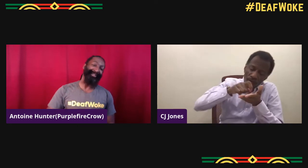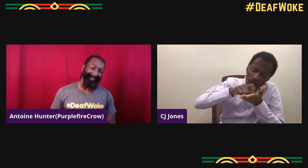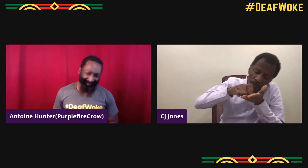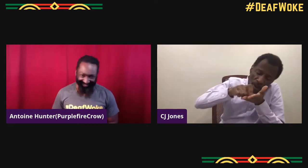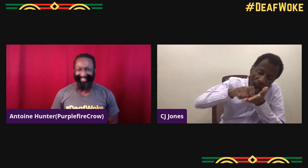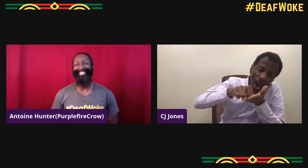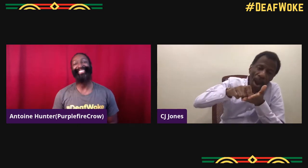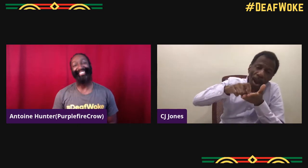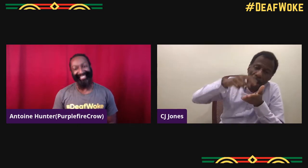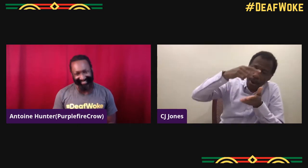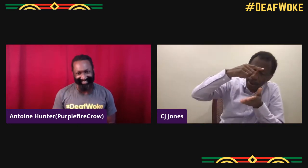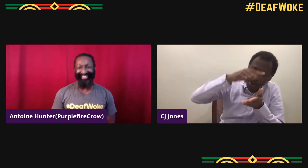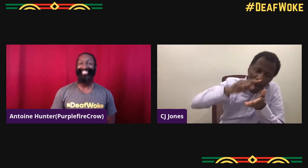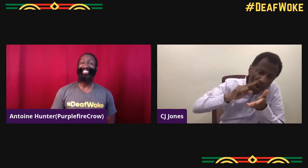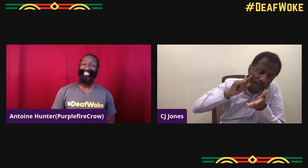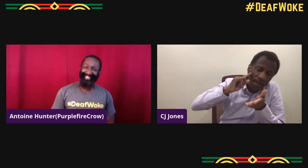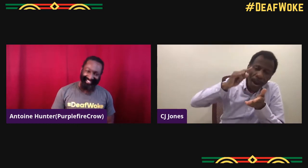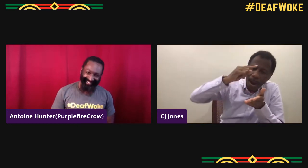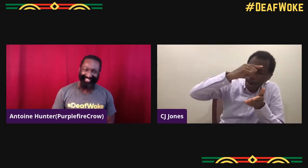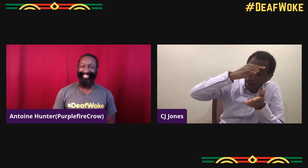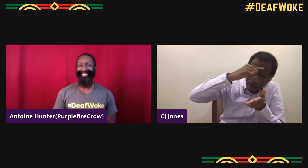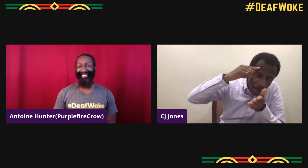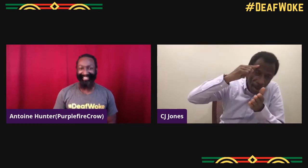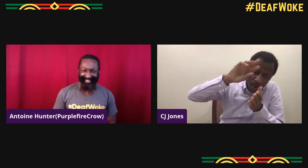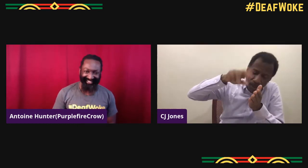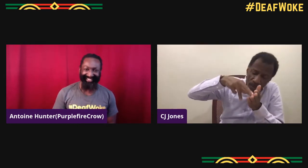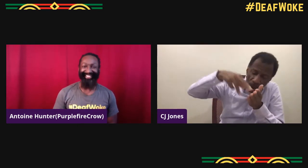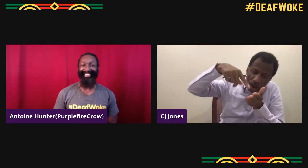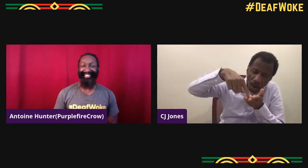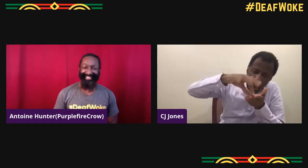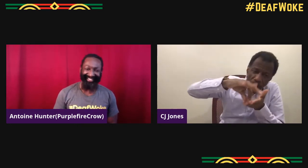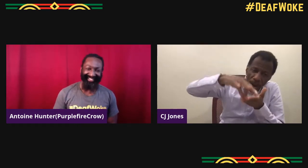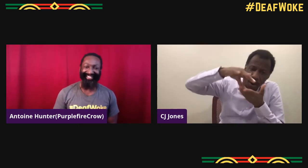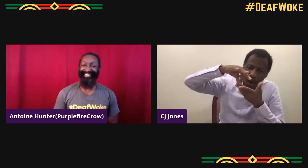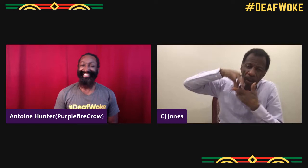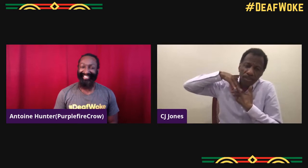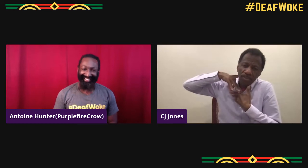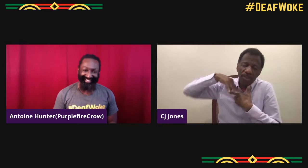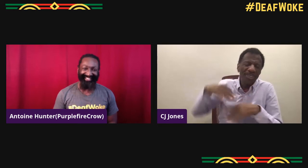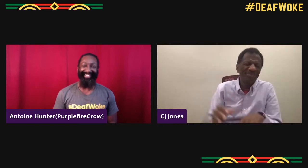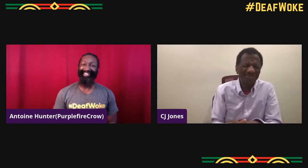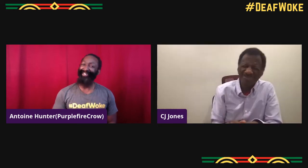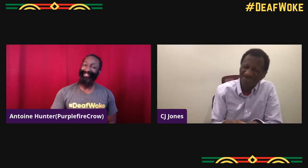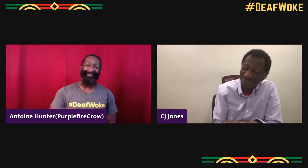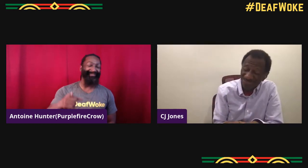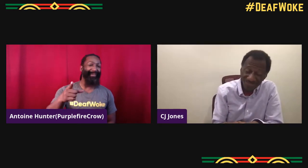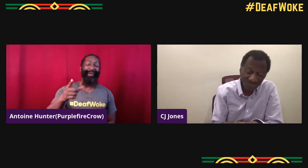and then "Baby Driver" that set everything off for me. Wait. It was written for a deaf Black role.